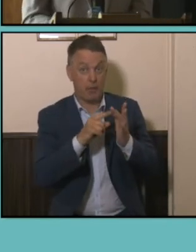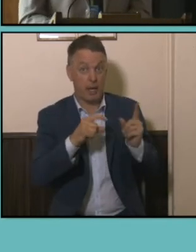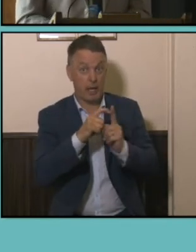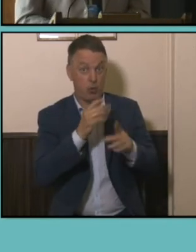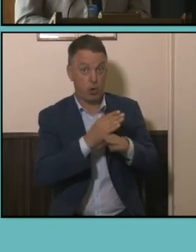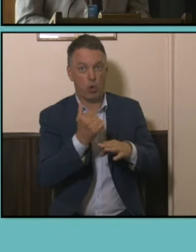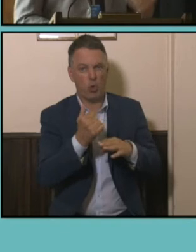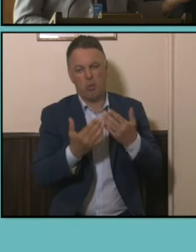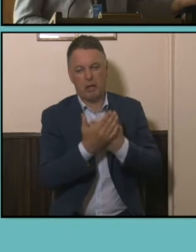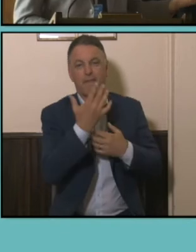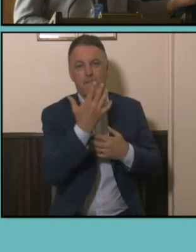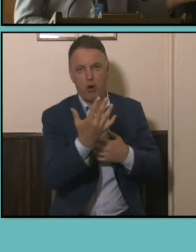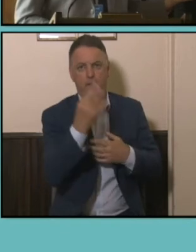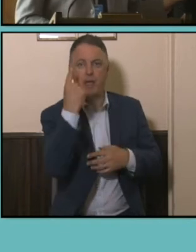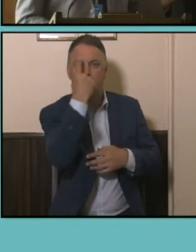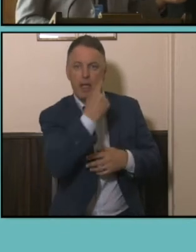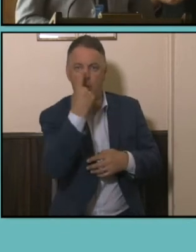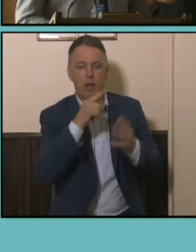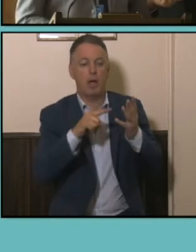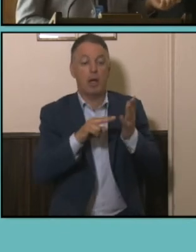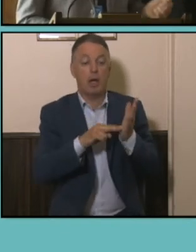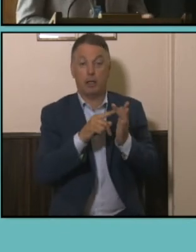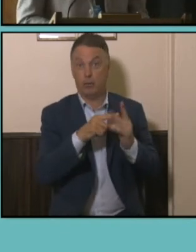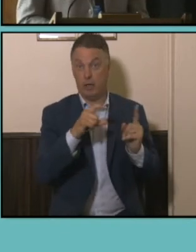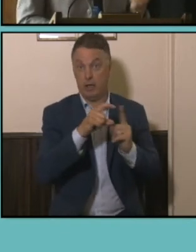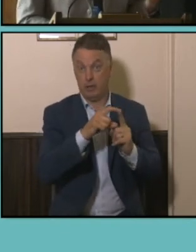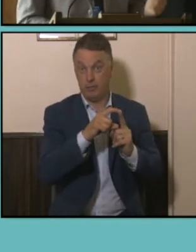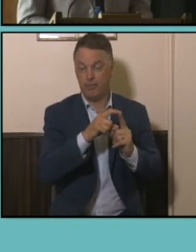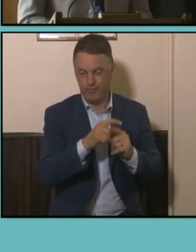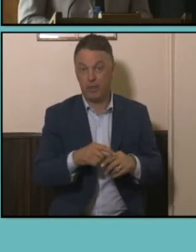compared with a corresponding figure of 36 percent for women across those first